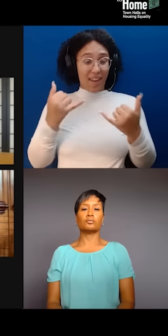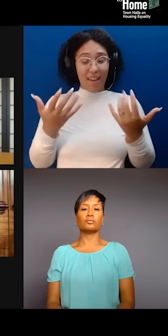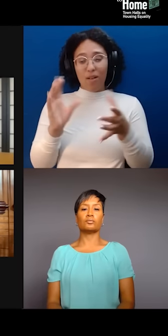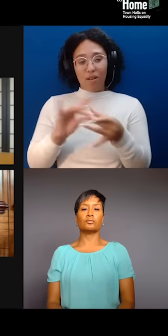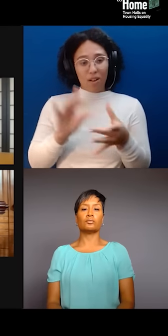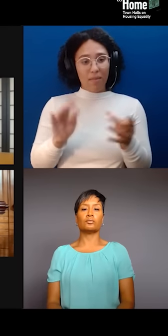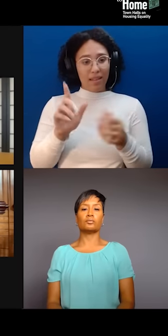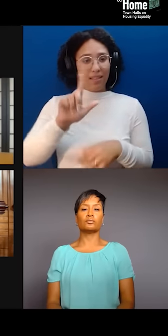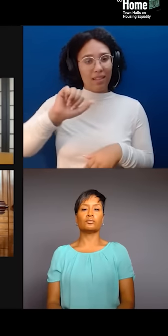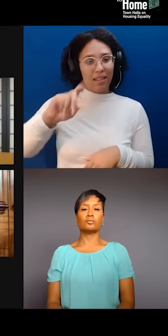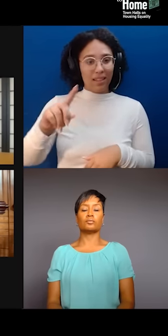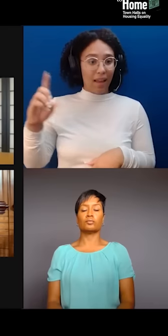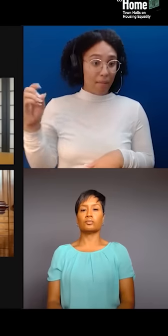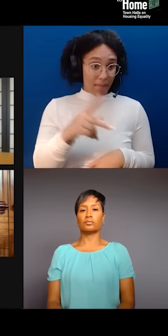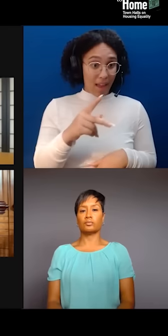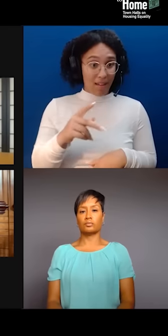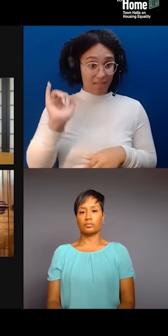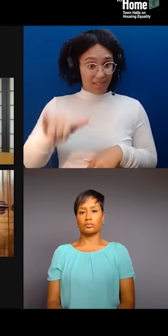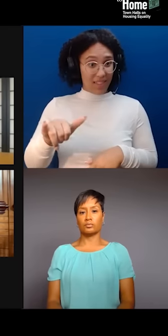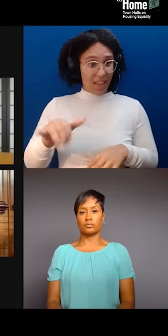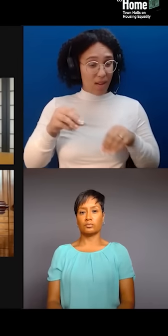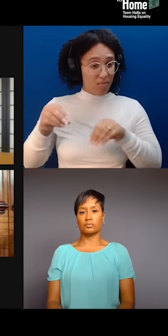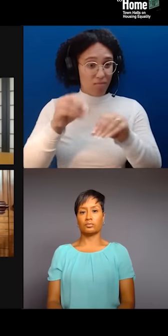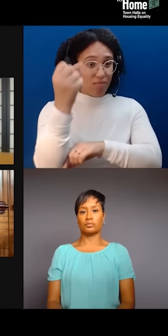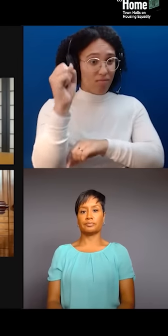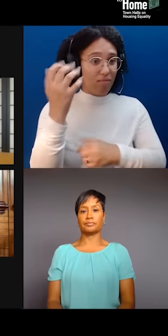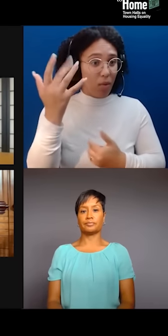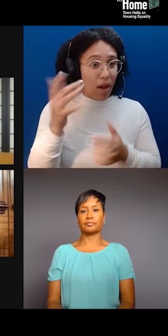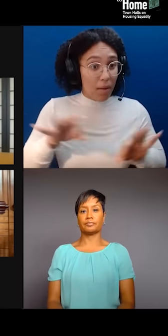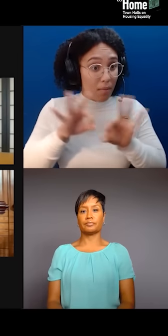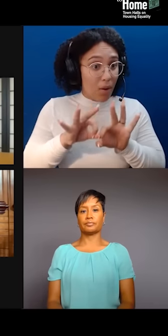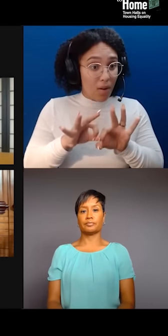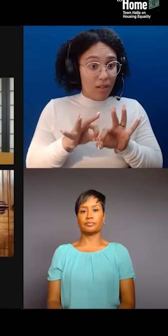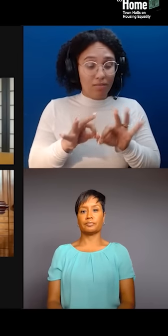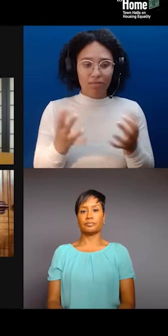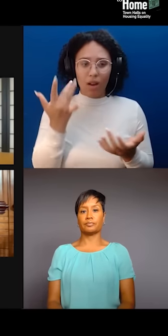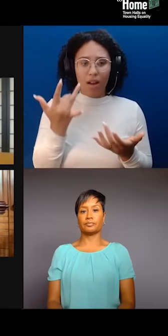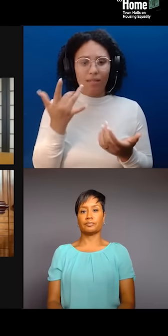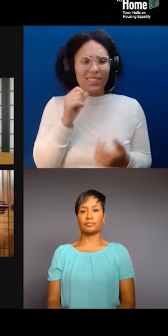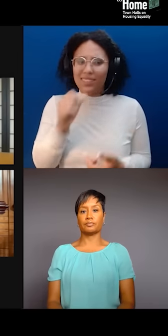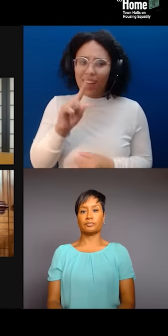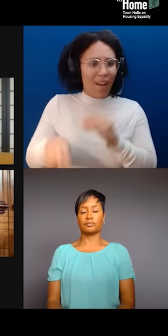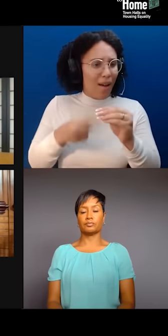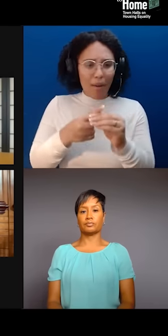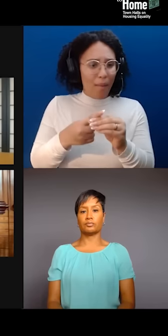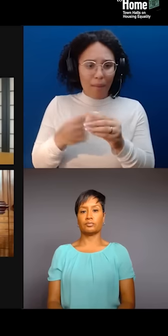is because it's not about property. Land for us is the basis of all of our knowledge, and we all know this. It's a basis of our language.